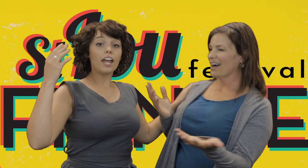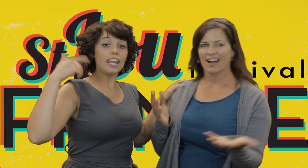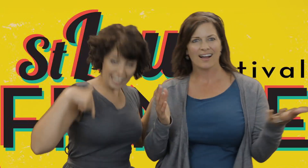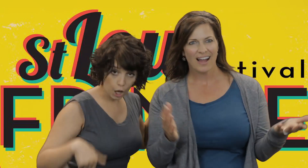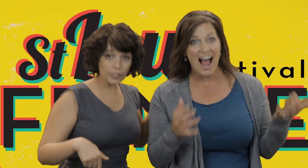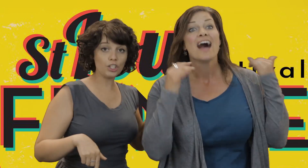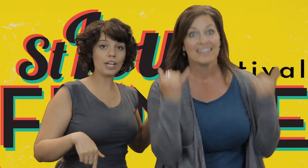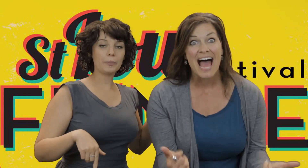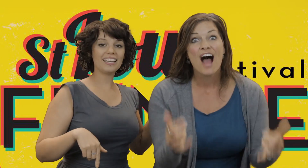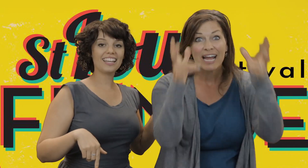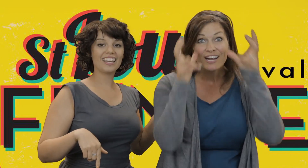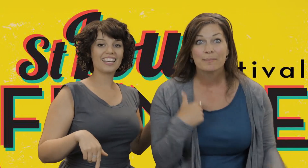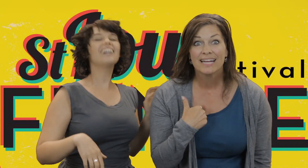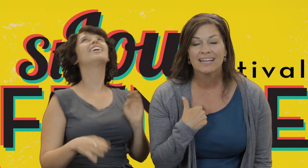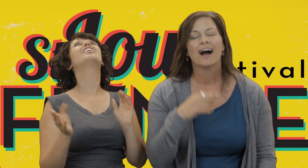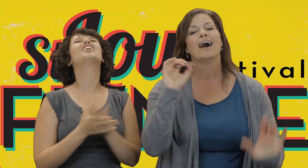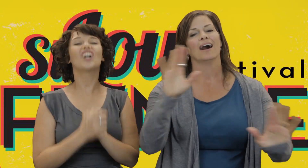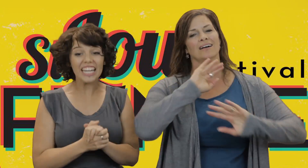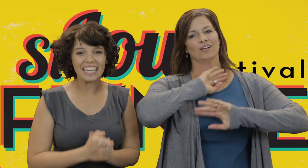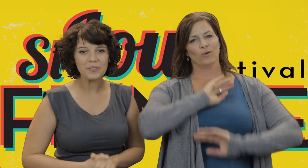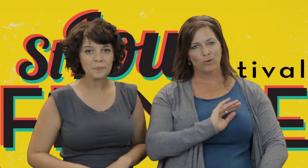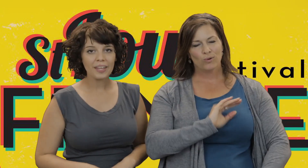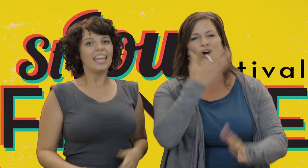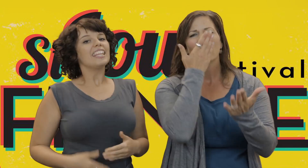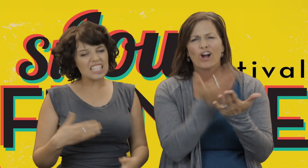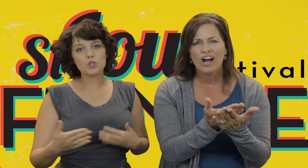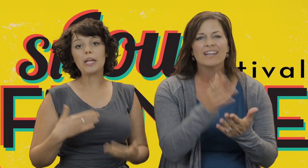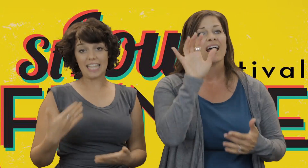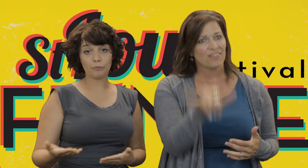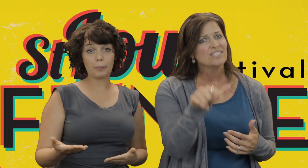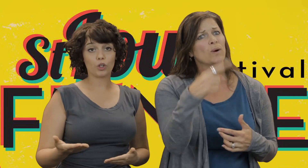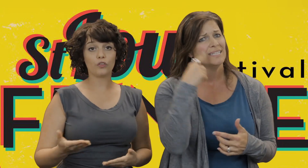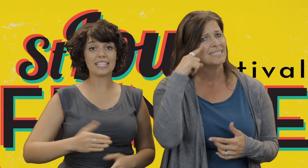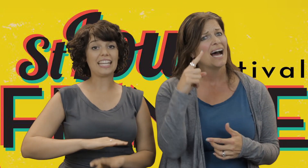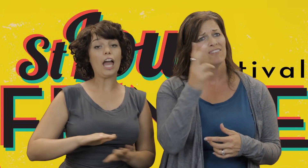Now can you hear me? Good! This is what deaf people are facing